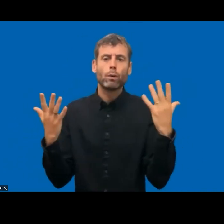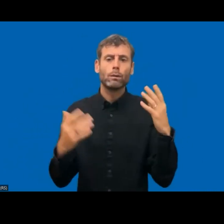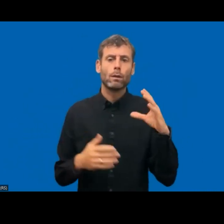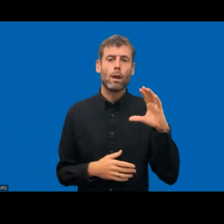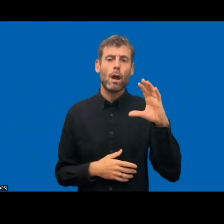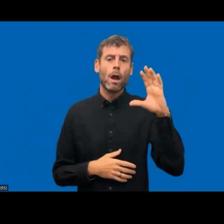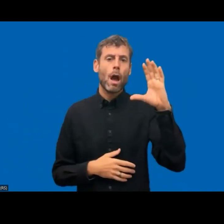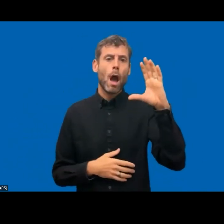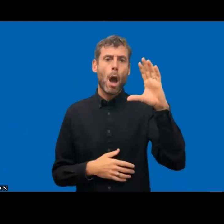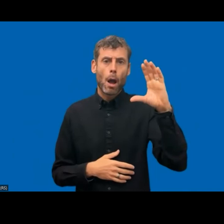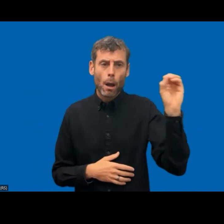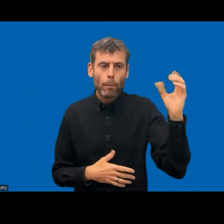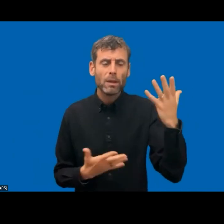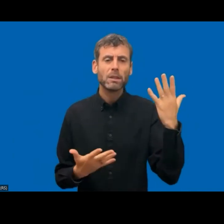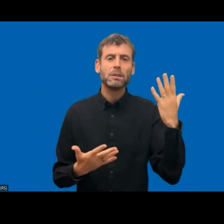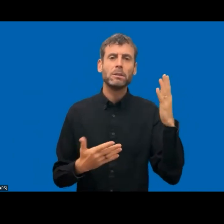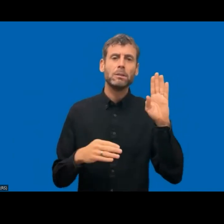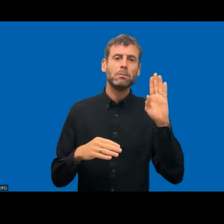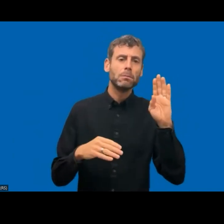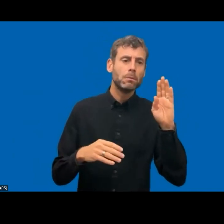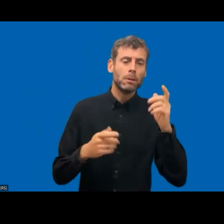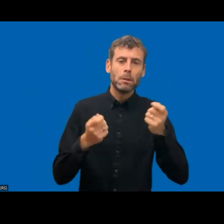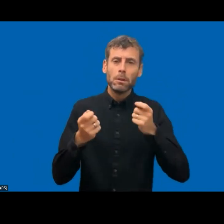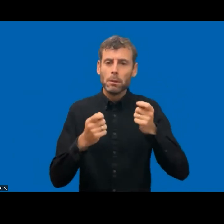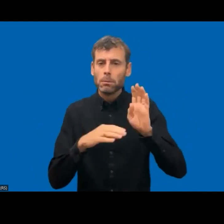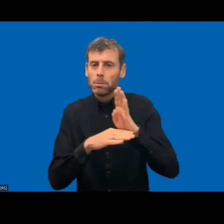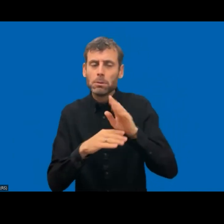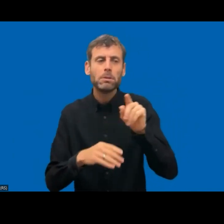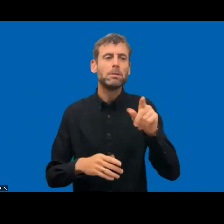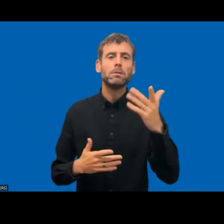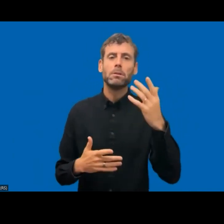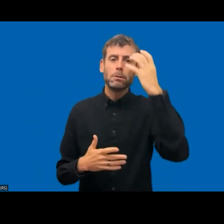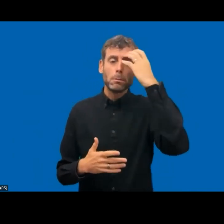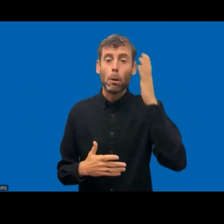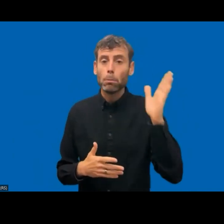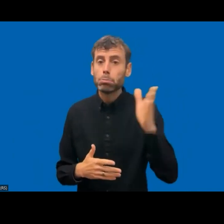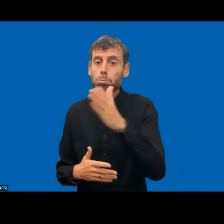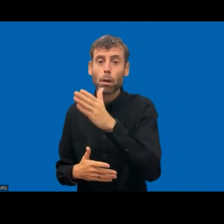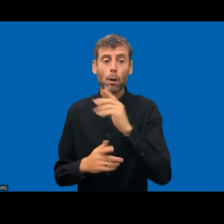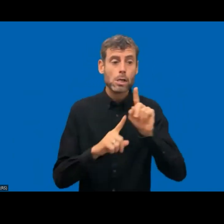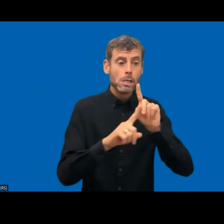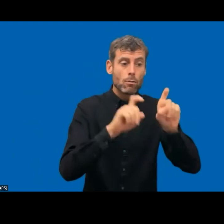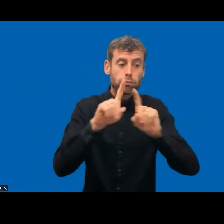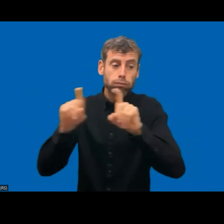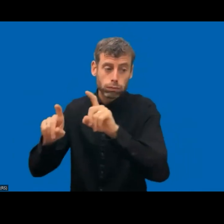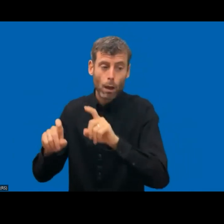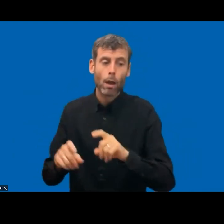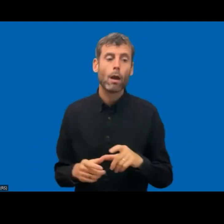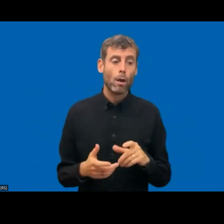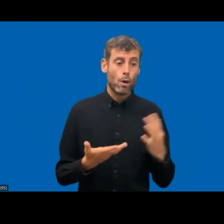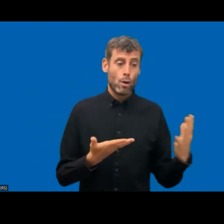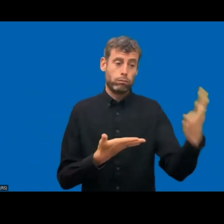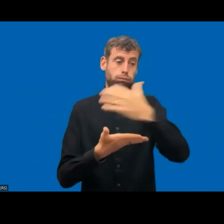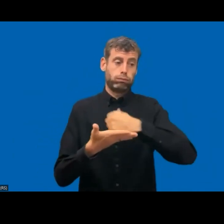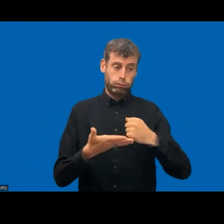It is enhancing over the years, but I think still it's fairly low since the requirements